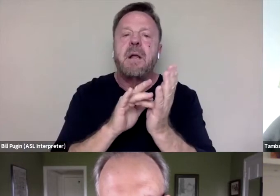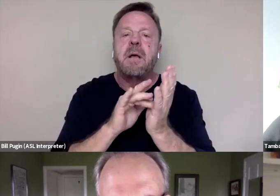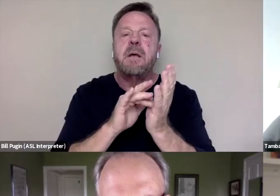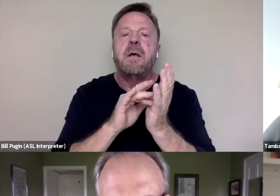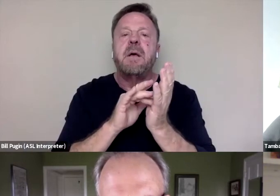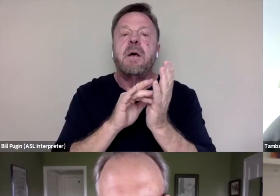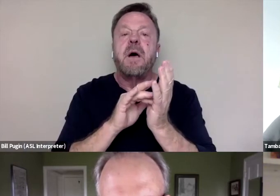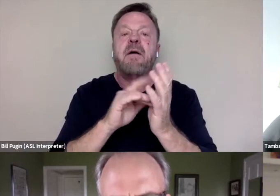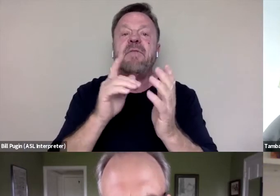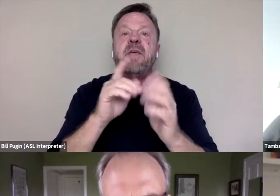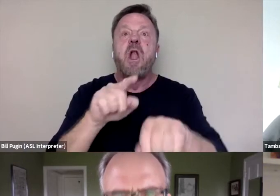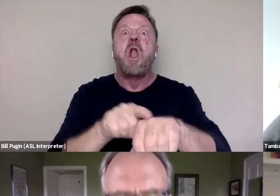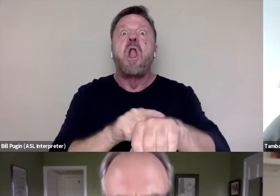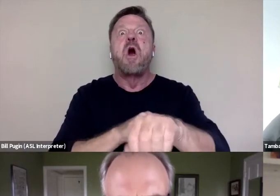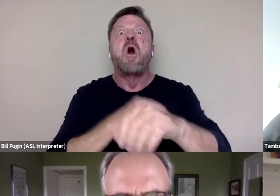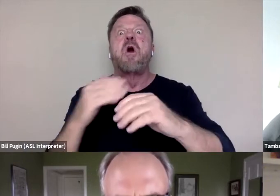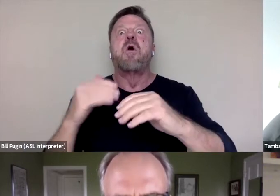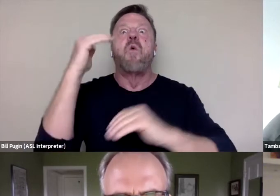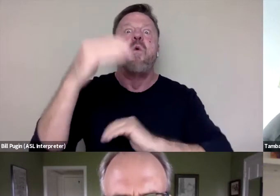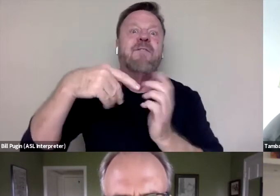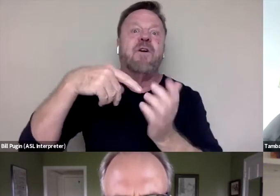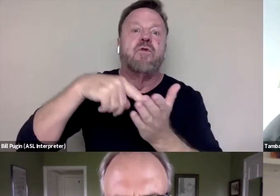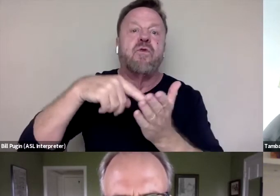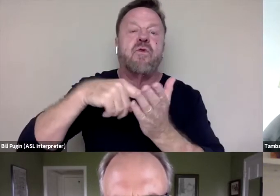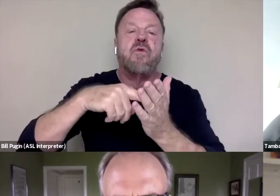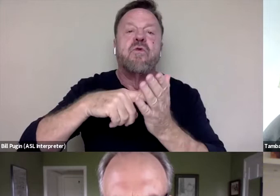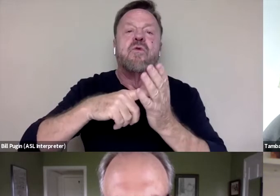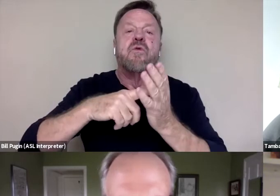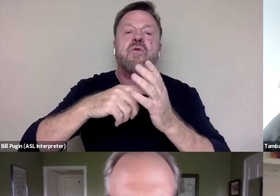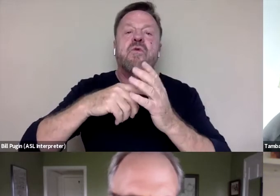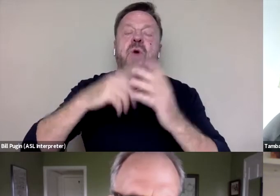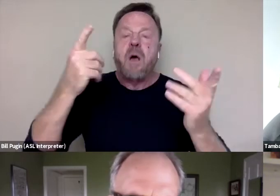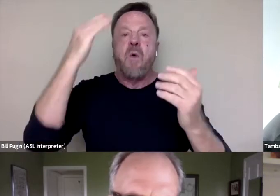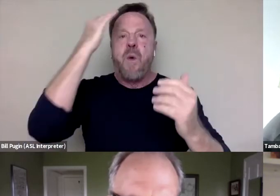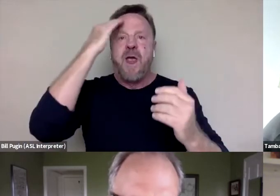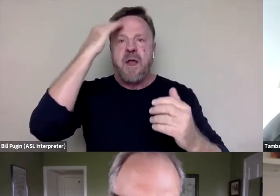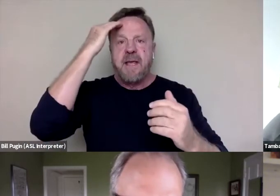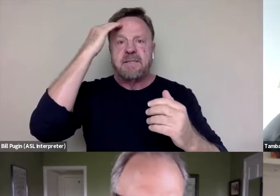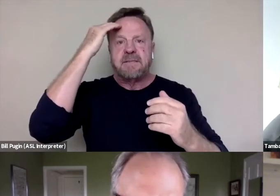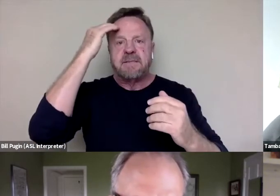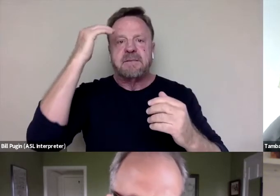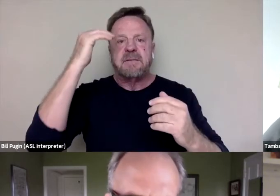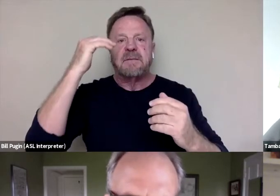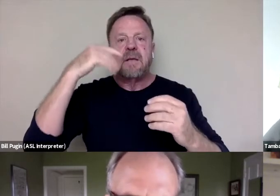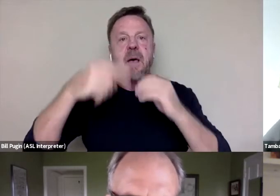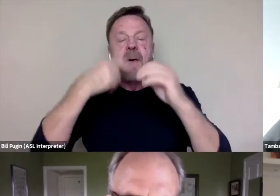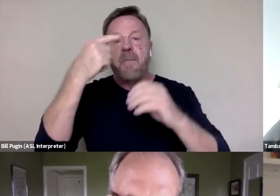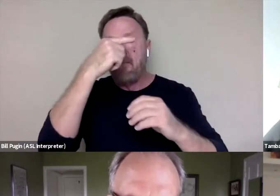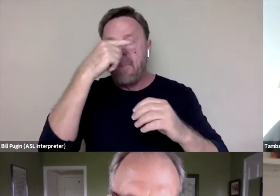long overdue uprising and awareness around Black Lives Matter